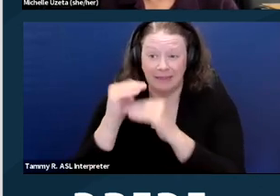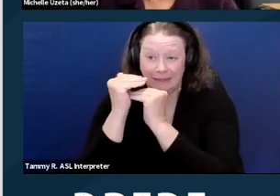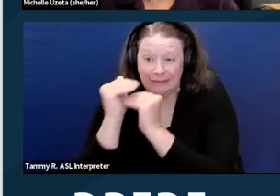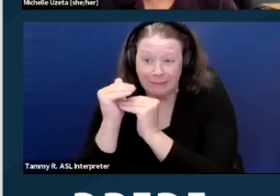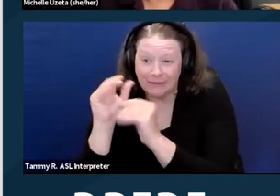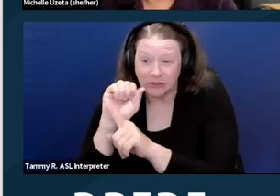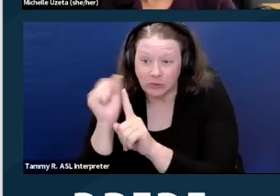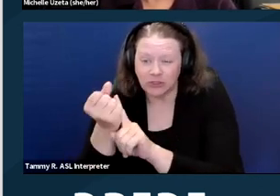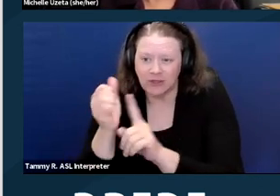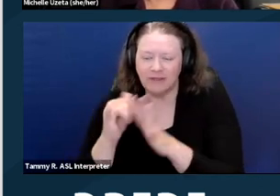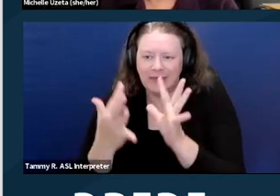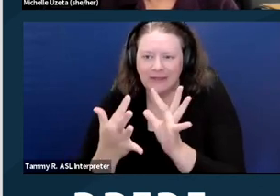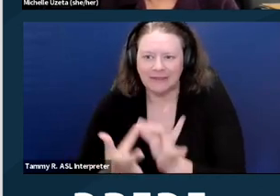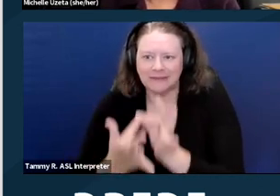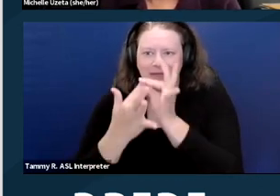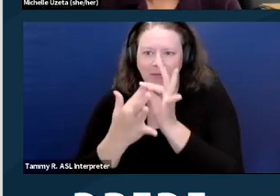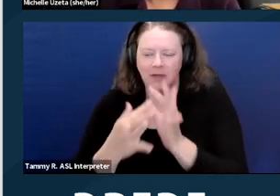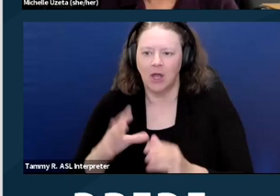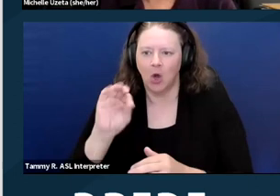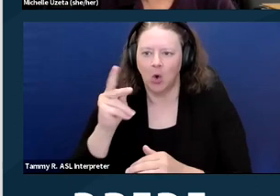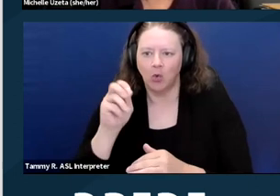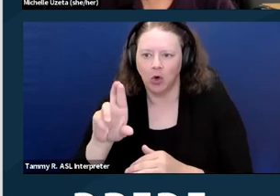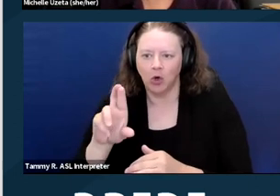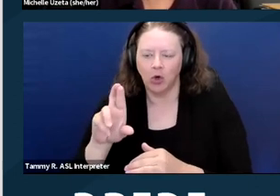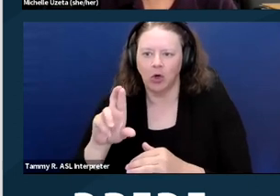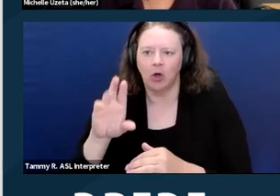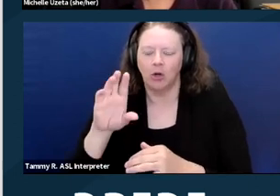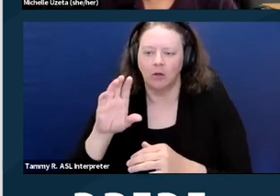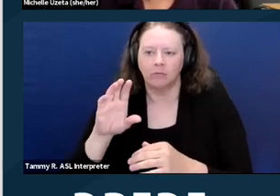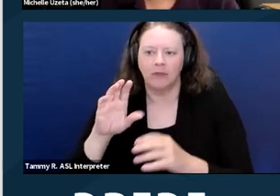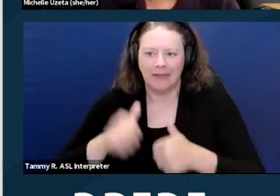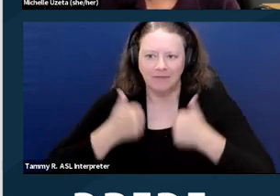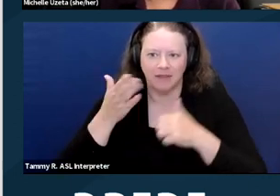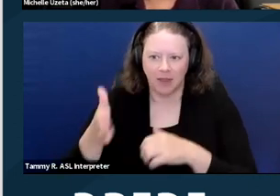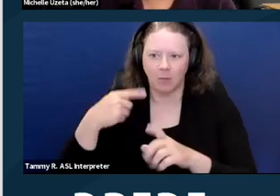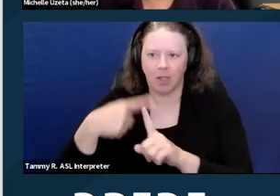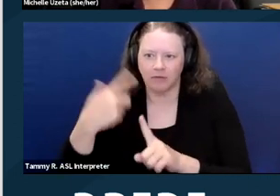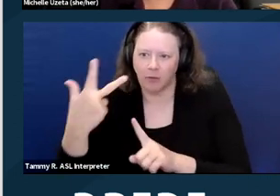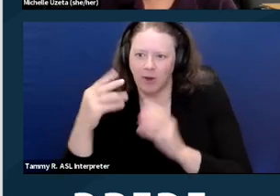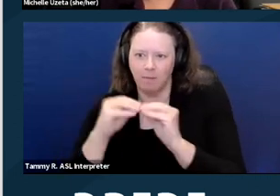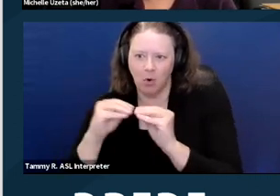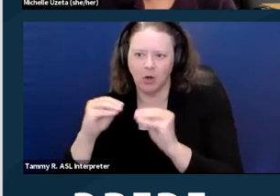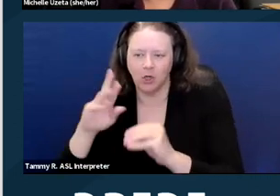owner-occupied buildings with no more than four units, single family houses that are sold or rented